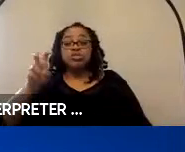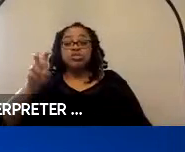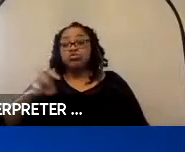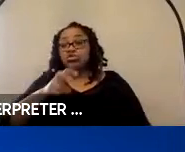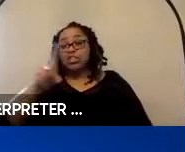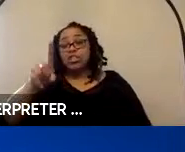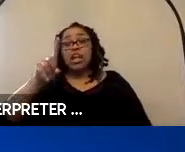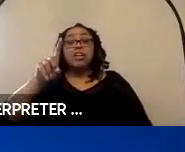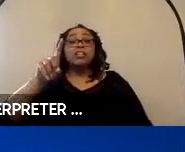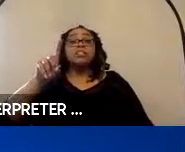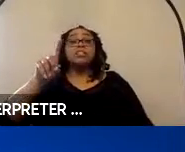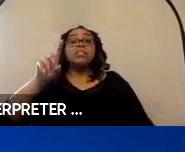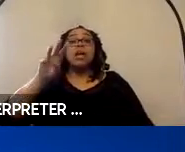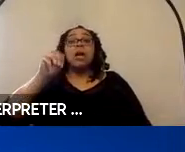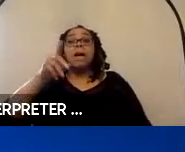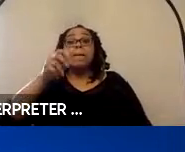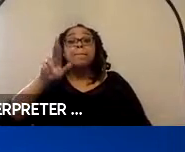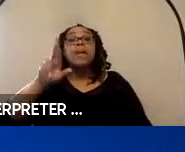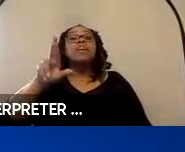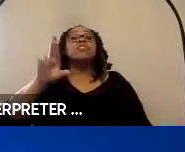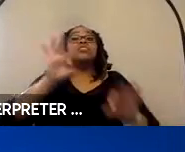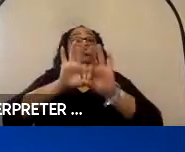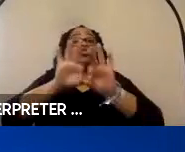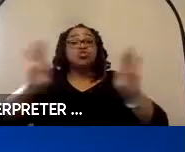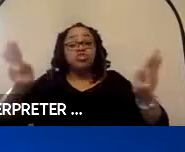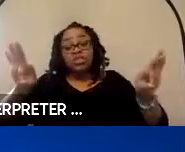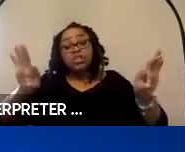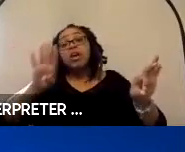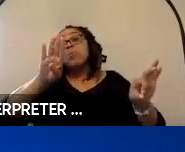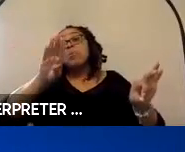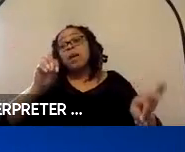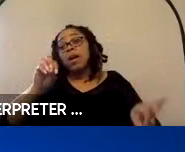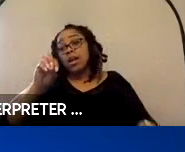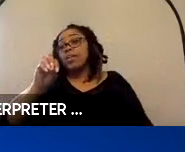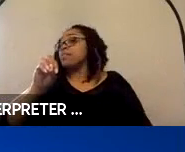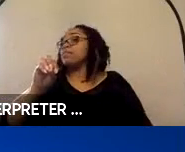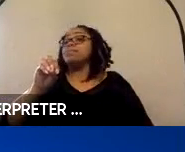degree in biomedical engineering from the University of Michigan. She has performed